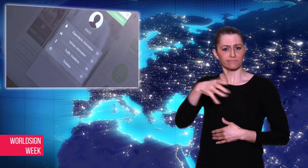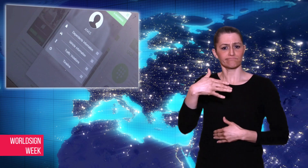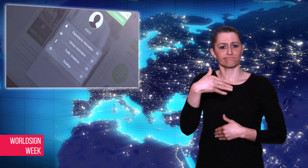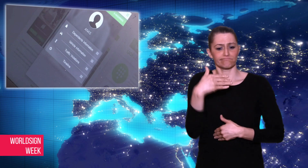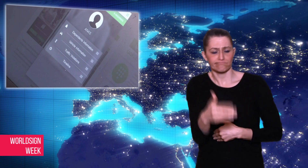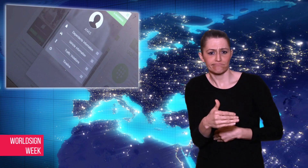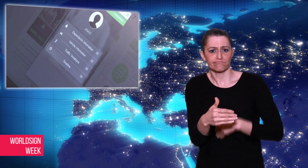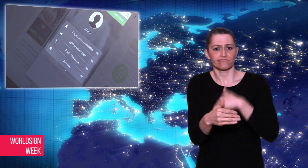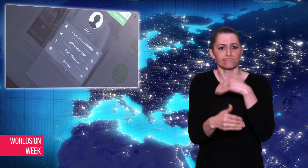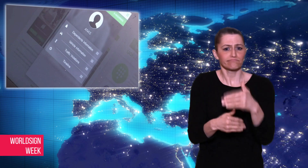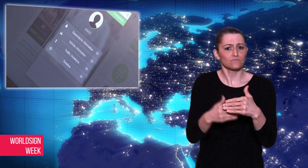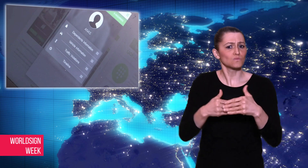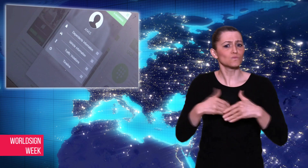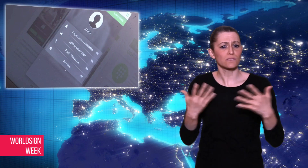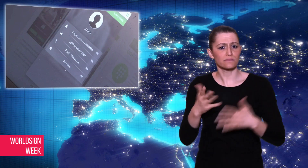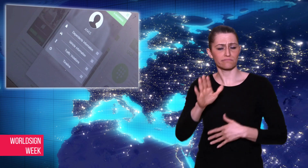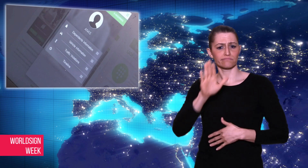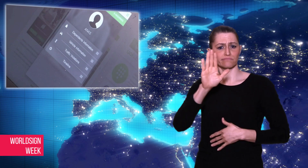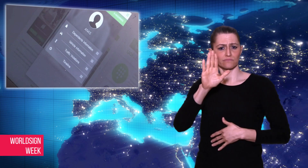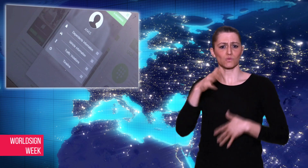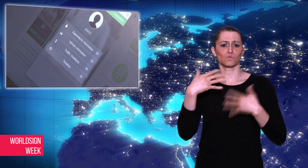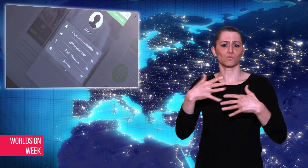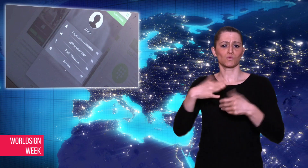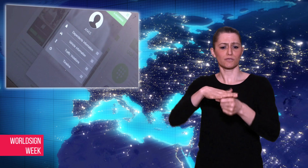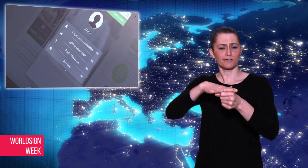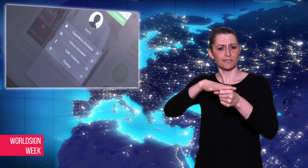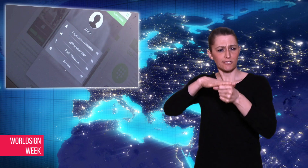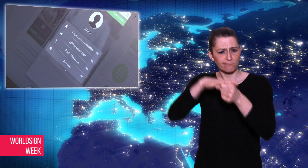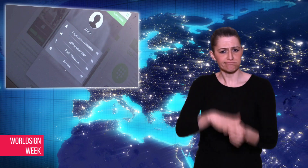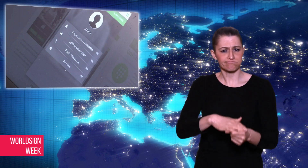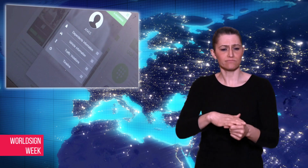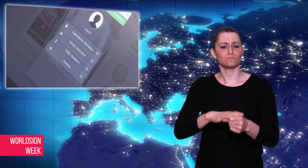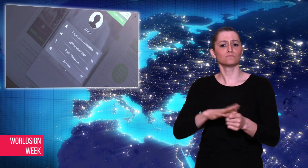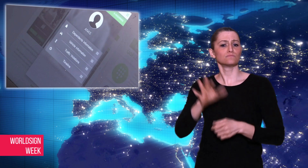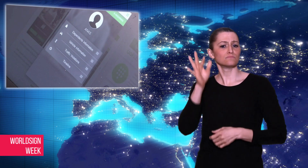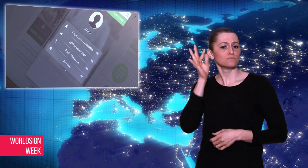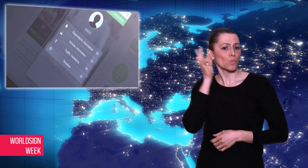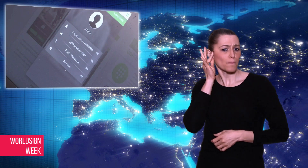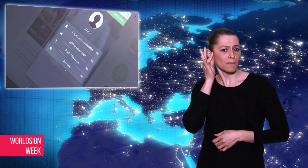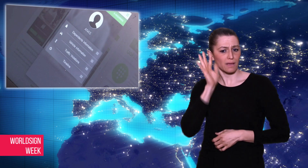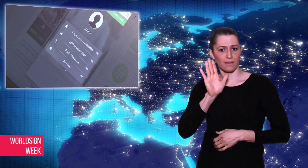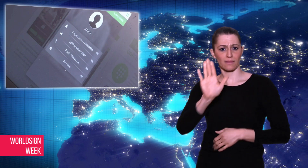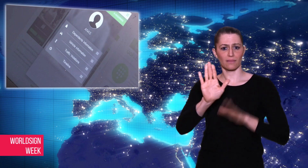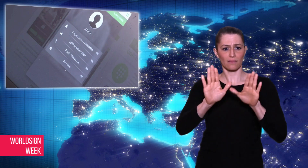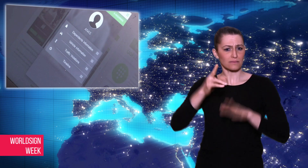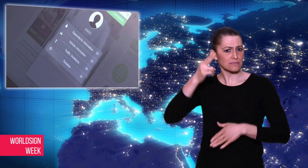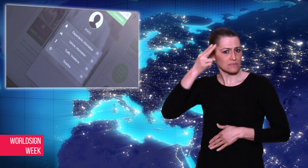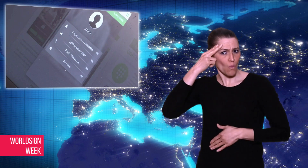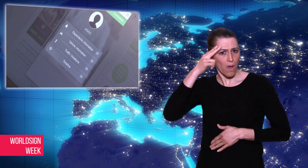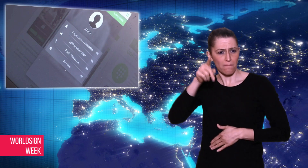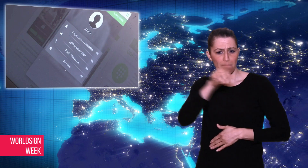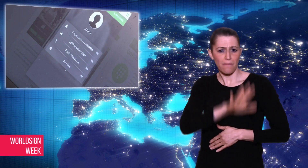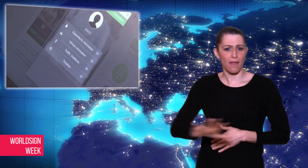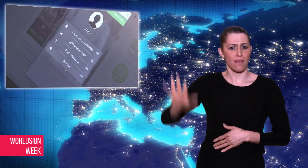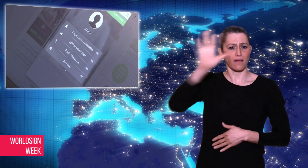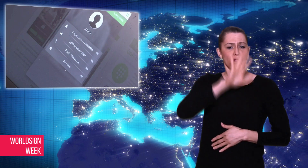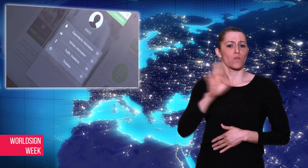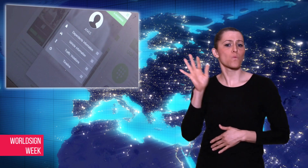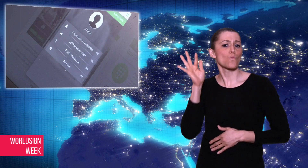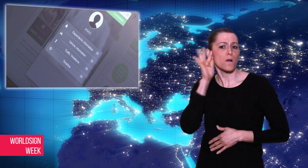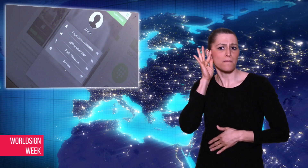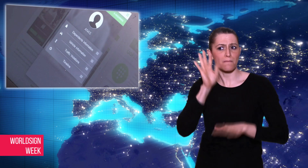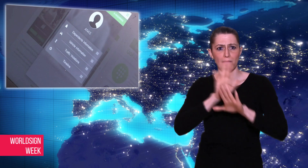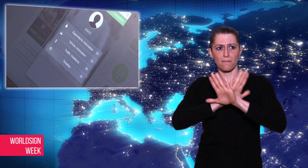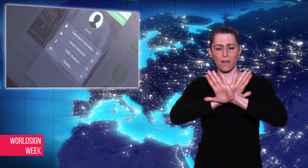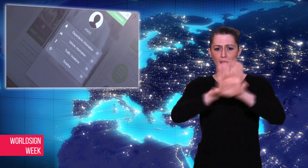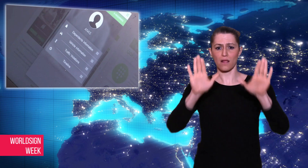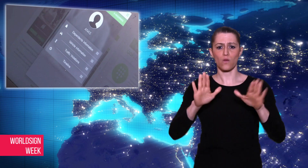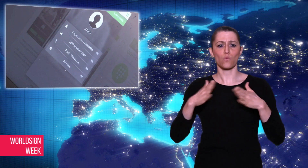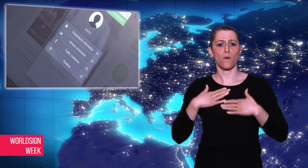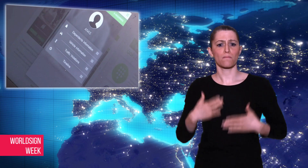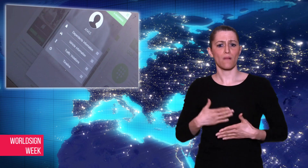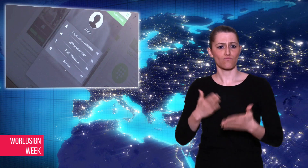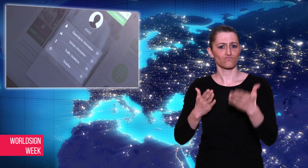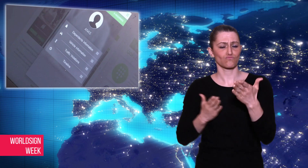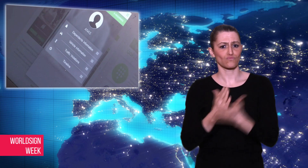enabling Saudi Arabia to continue its practice of